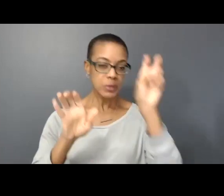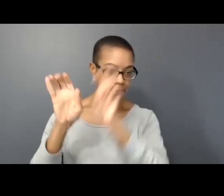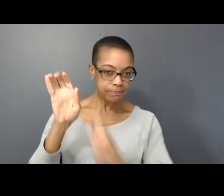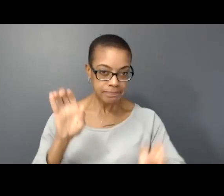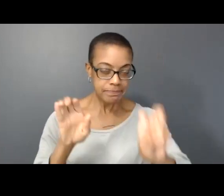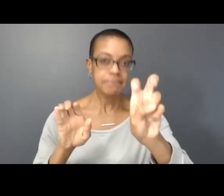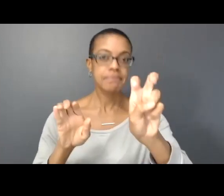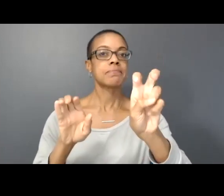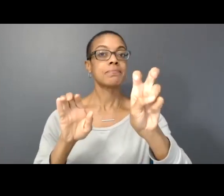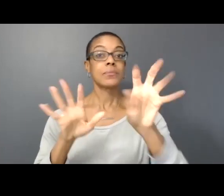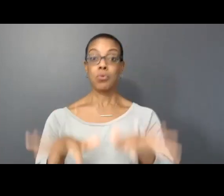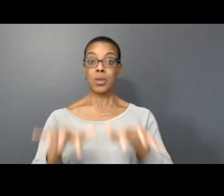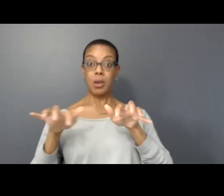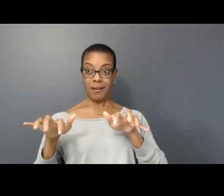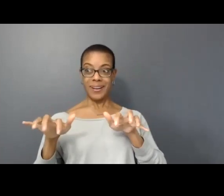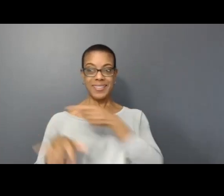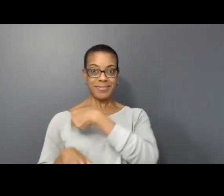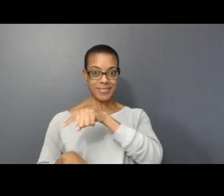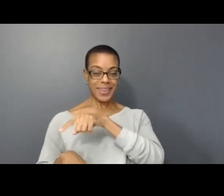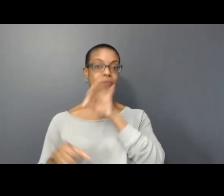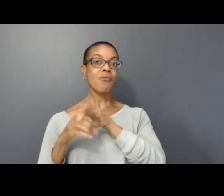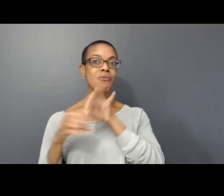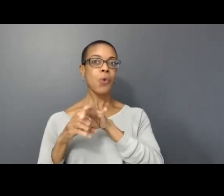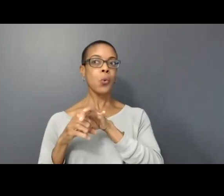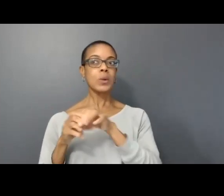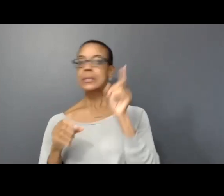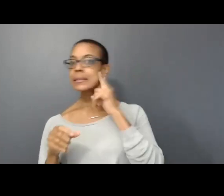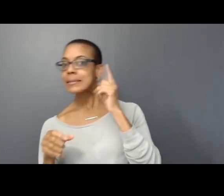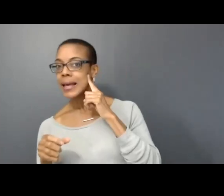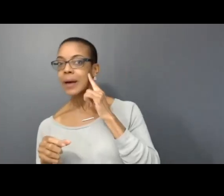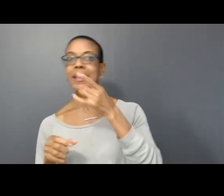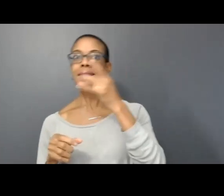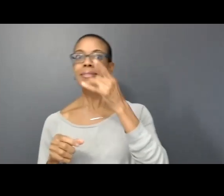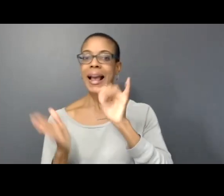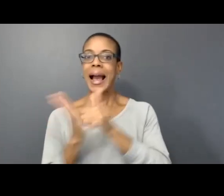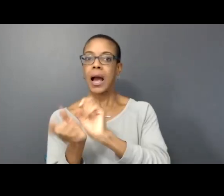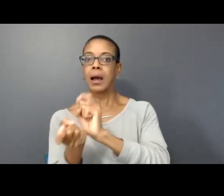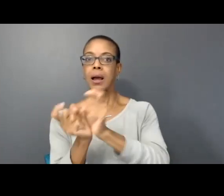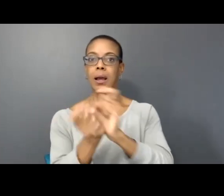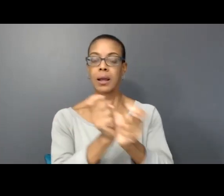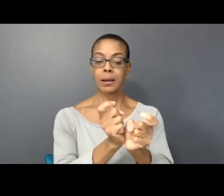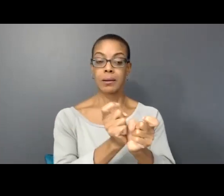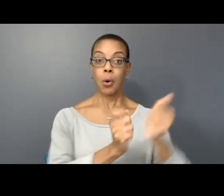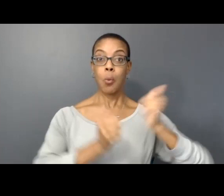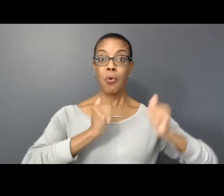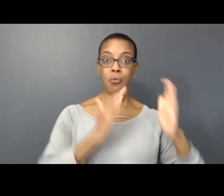In the work the audience votes on the sound, lighting, and how the movement will be altered.